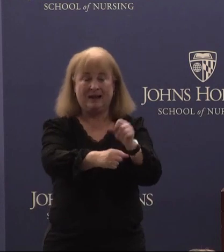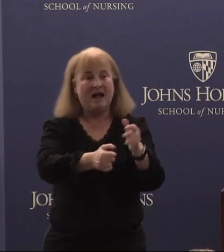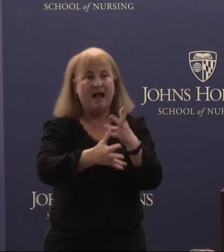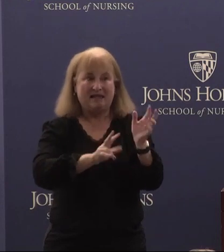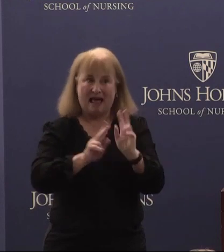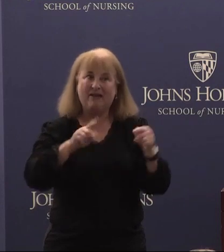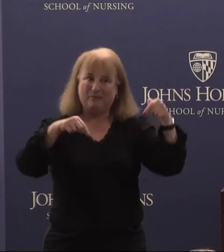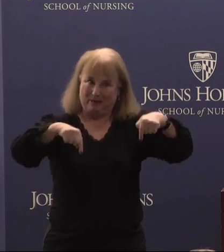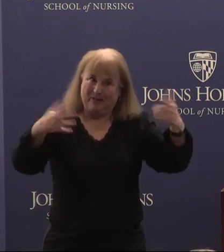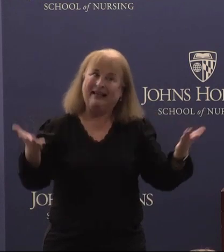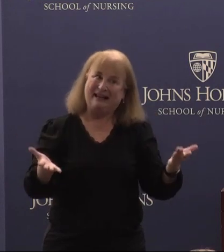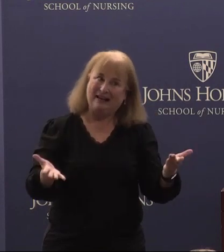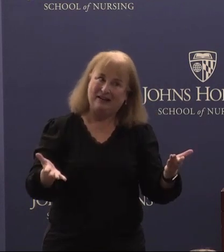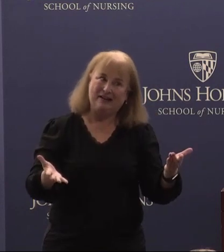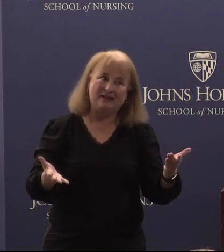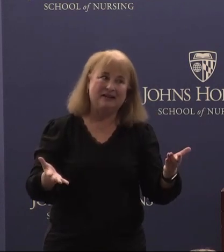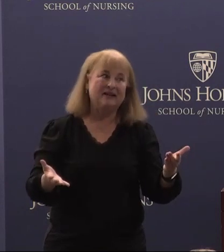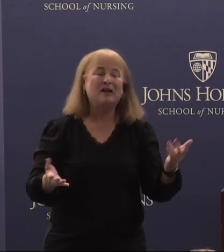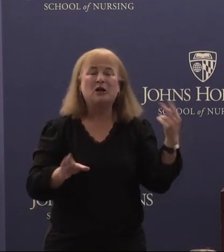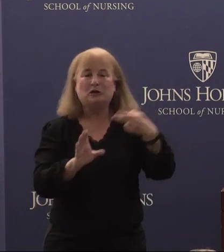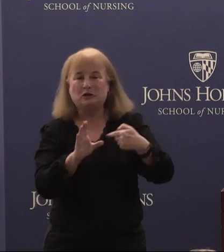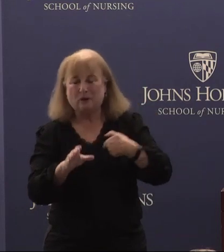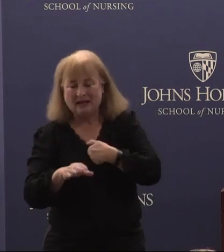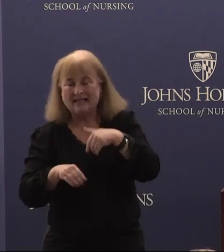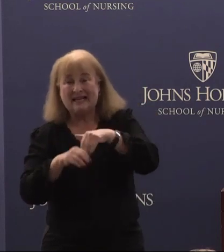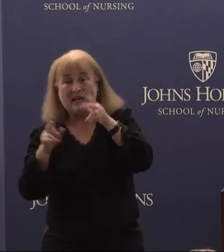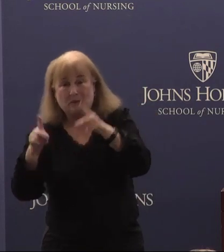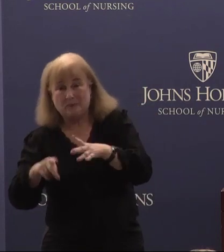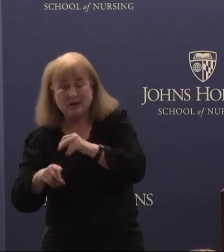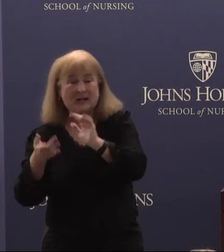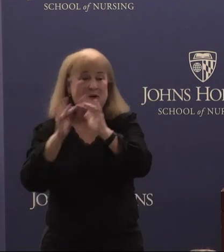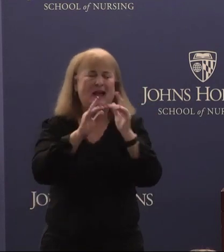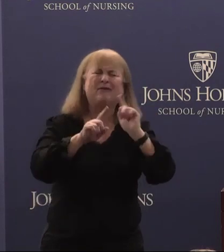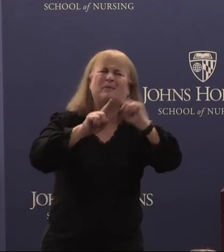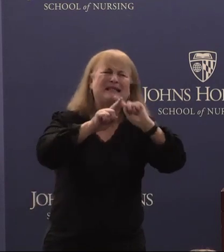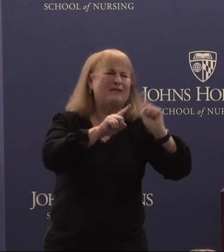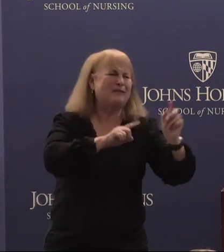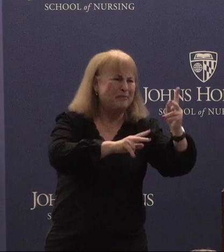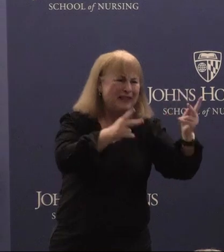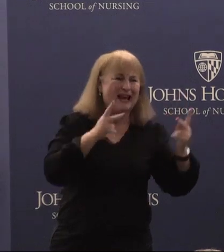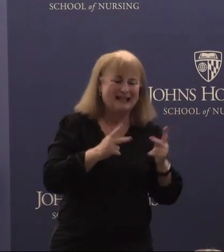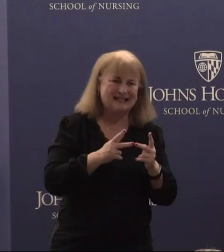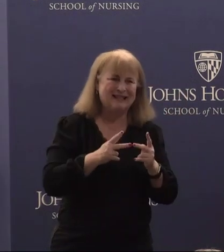here joining us in person and online from very different places. That's what I think I'm the